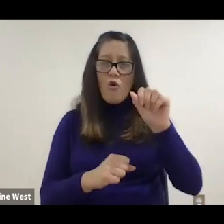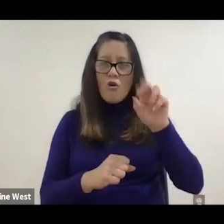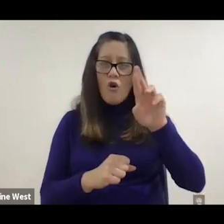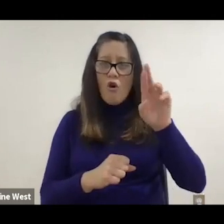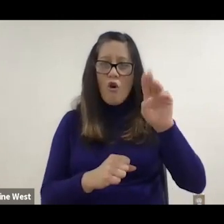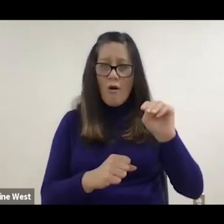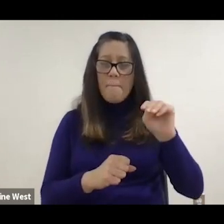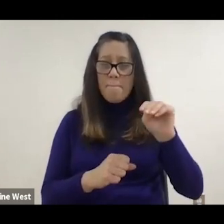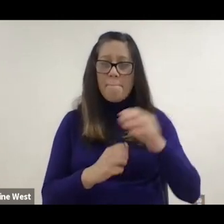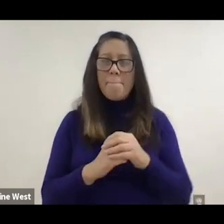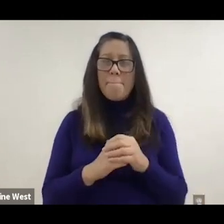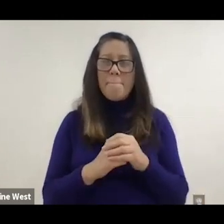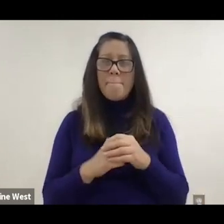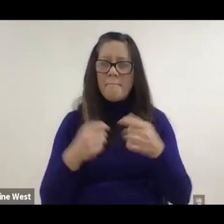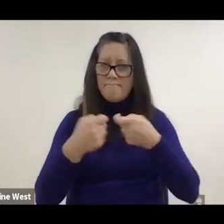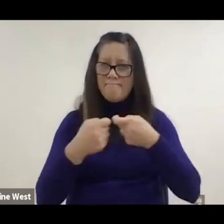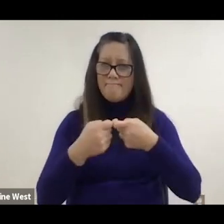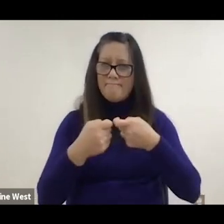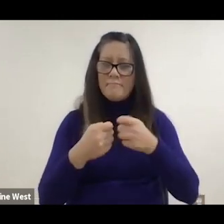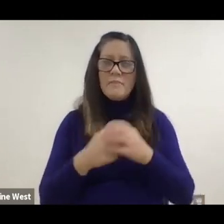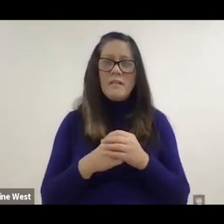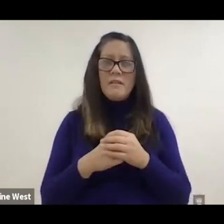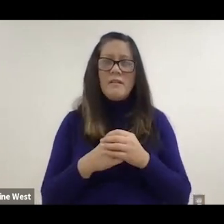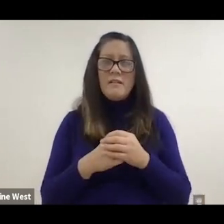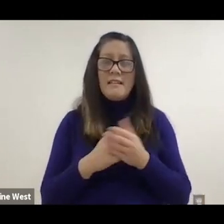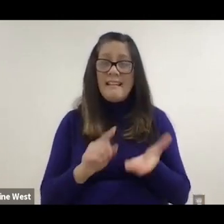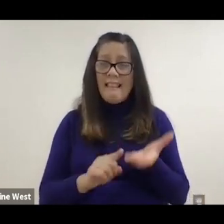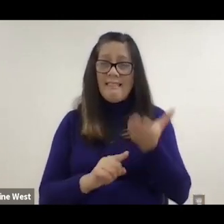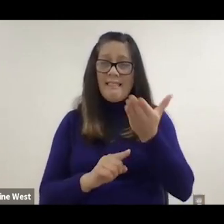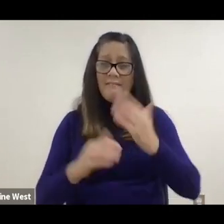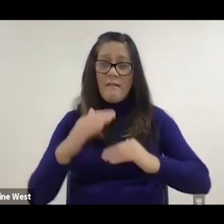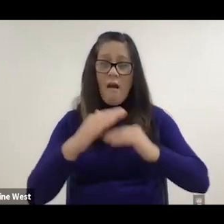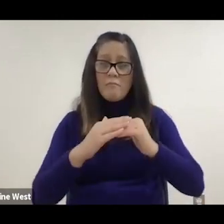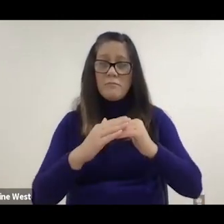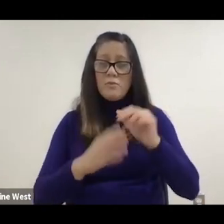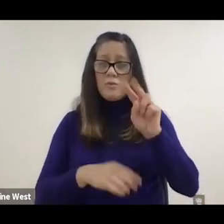robotic assisted transfer device which can lift up to 200 pounds and help.